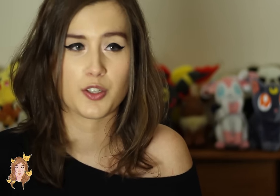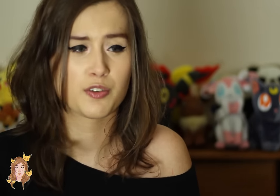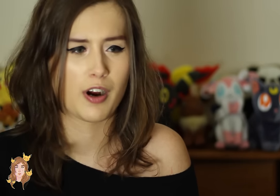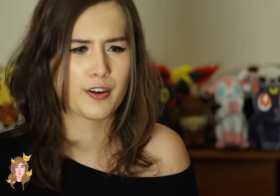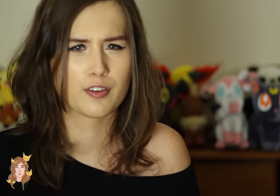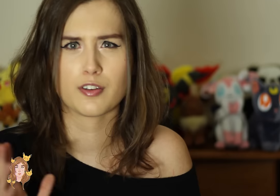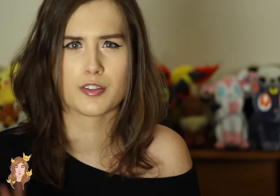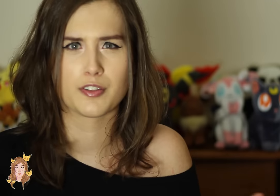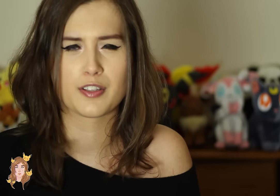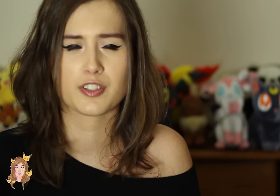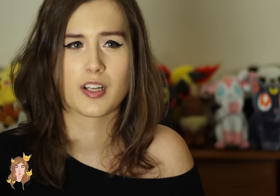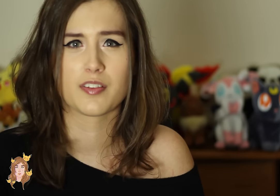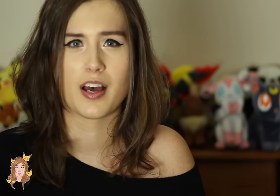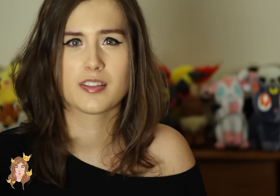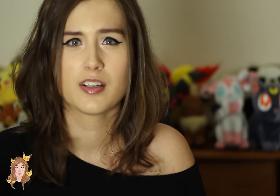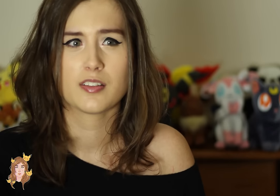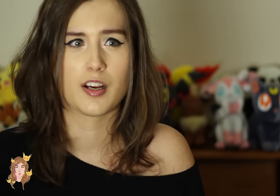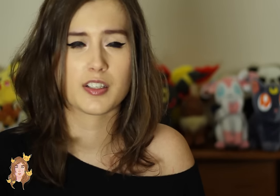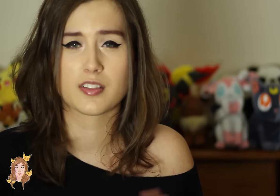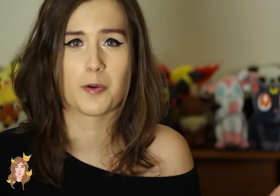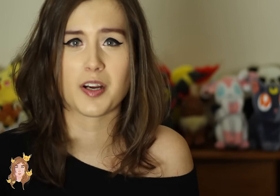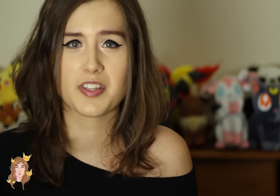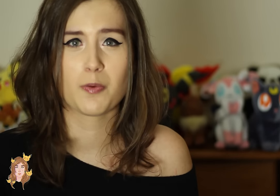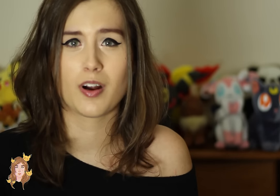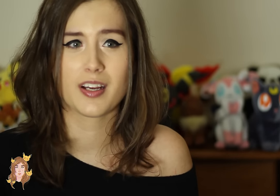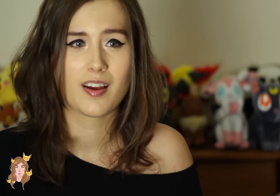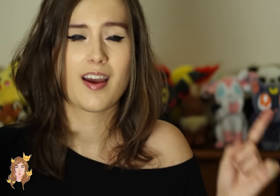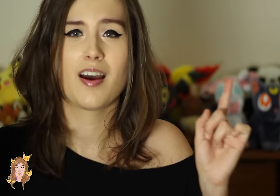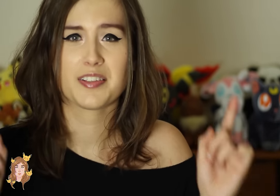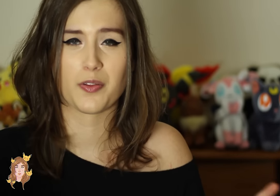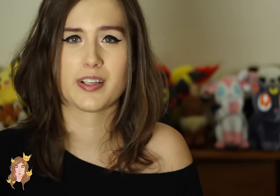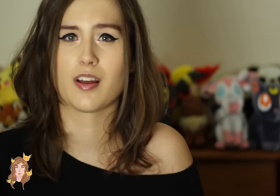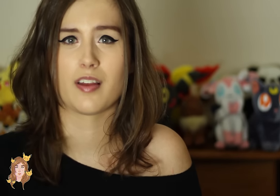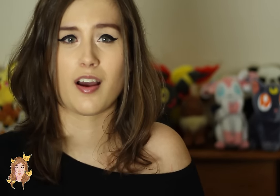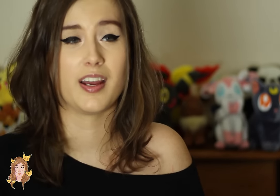The writer or director said that they could say whatever they wanted so they said that